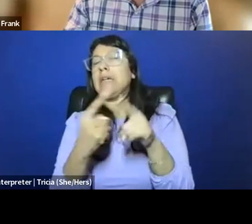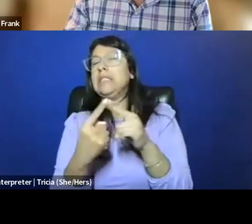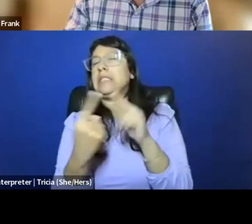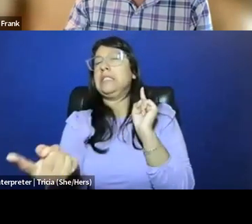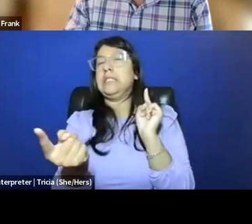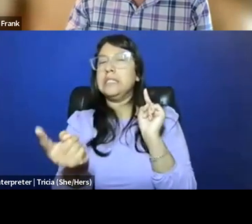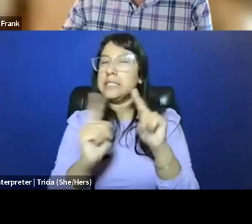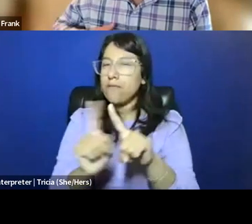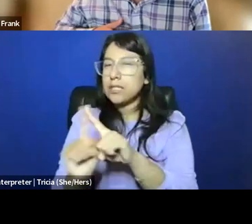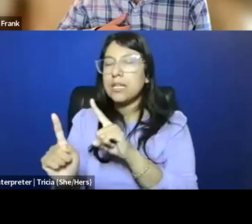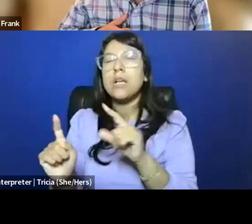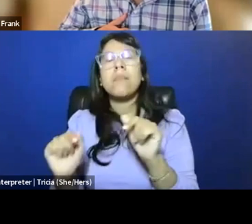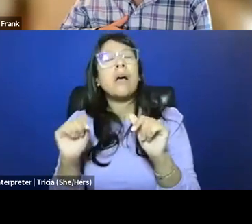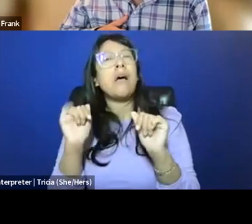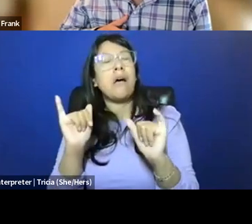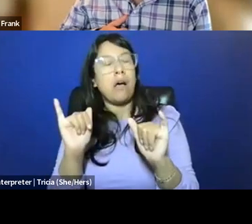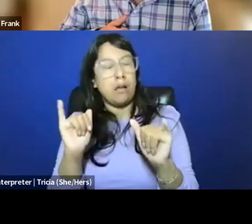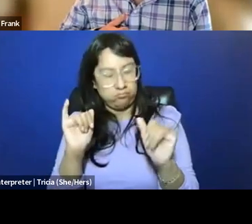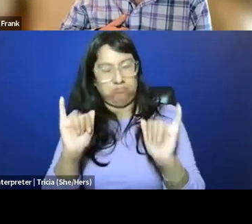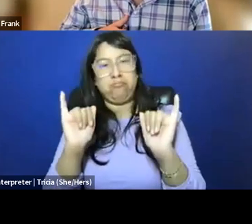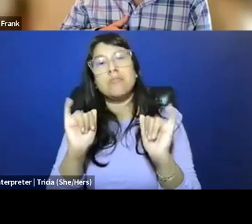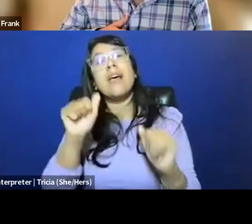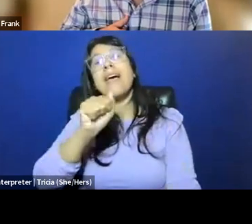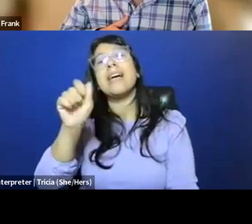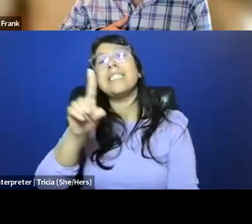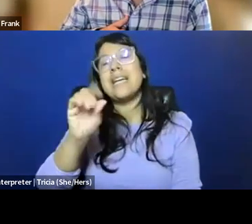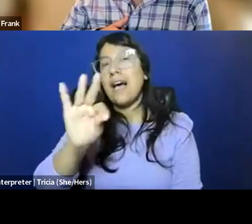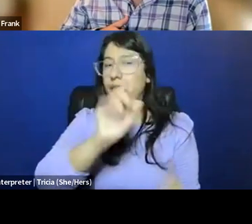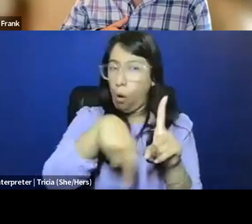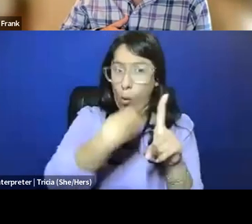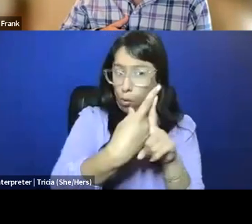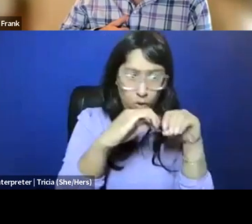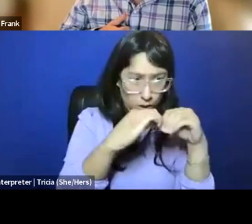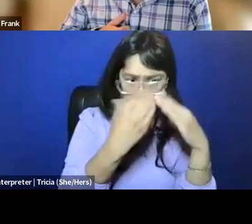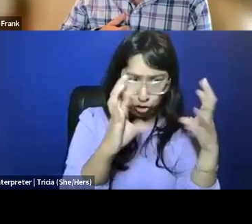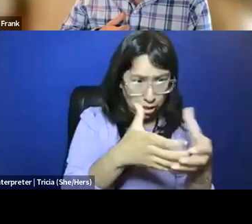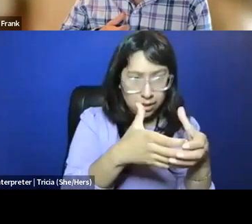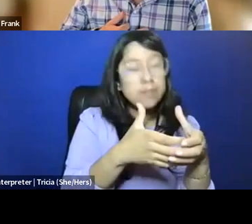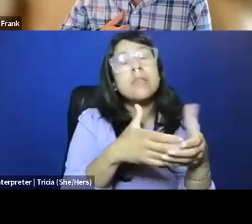and you know, it also strikes me that, you know, the ADF isn't the only organization,